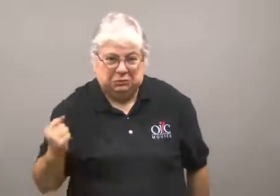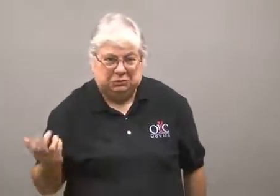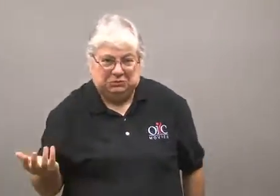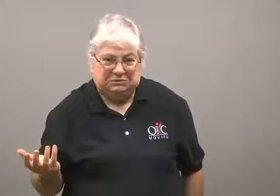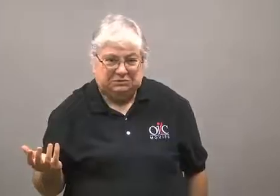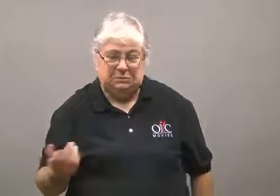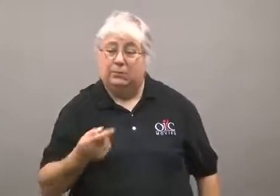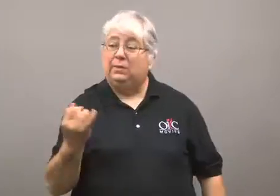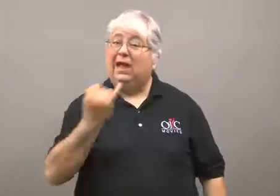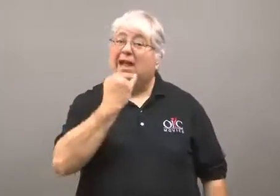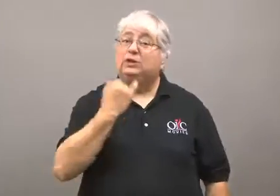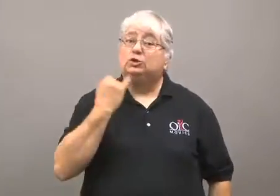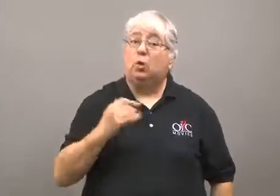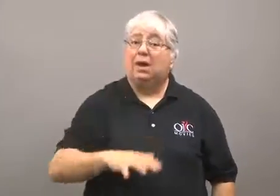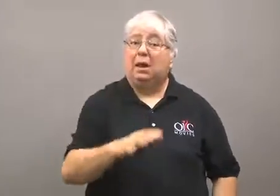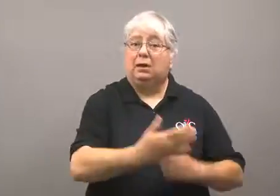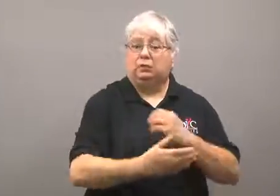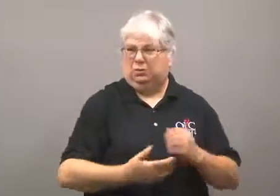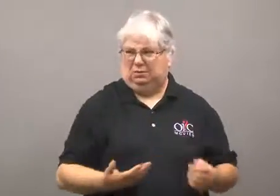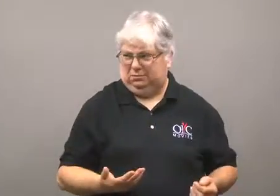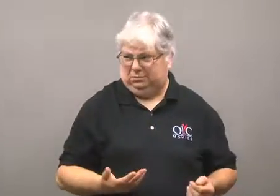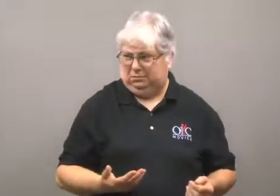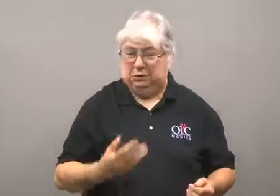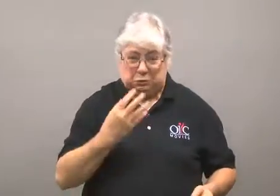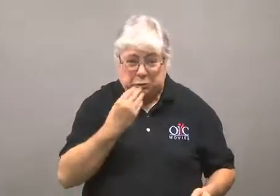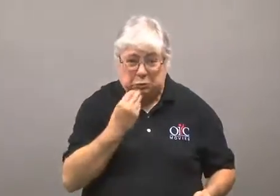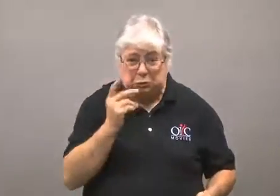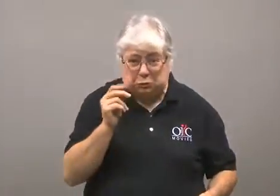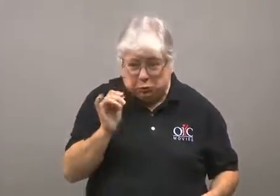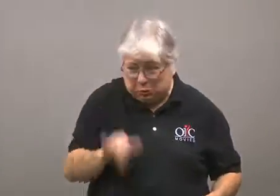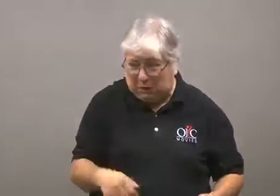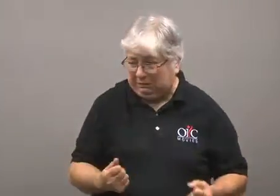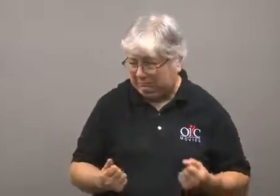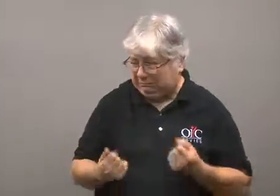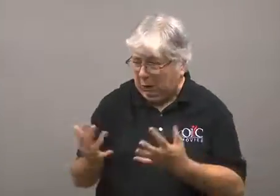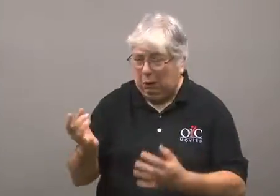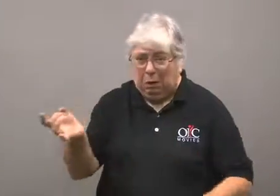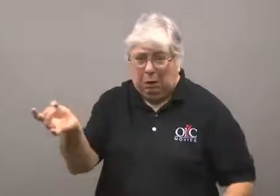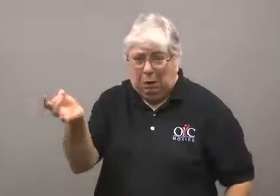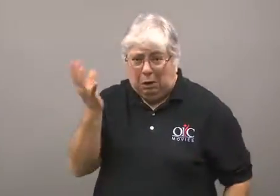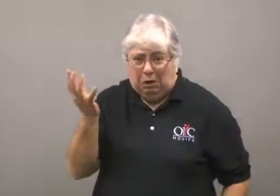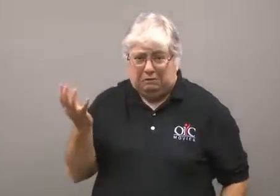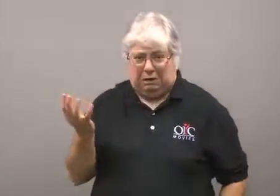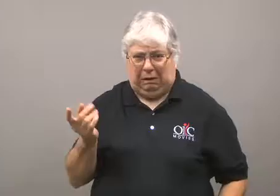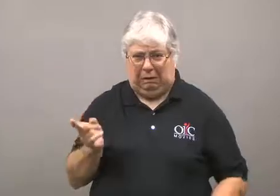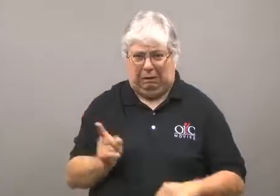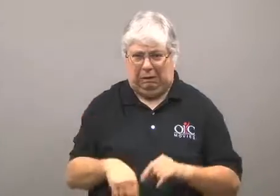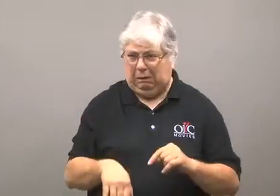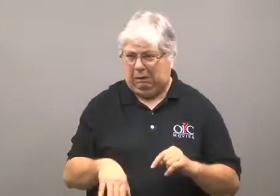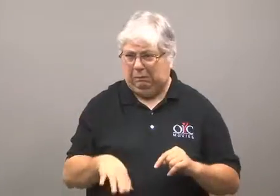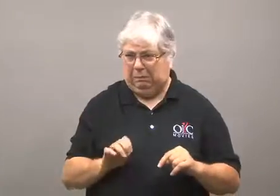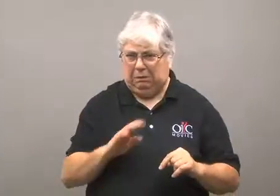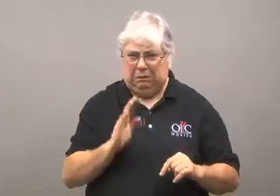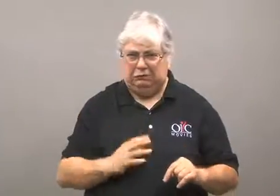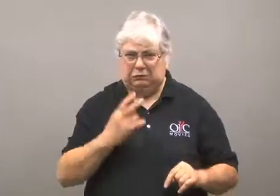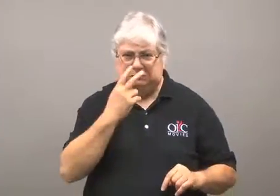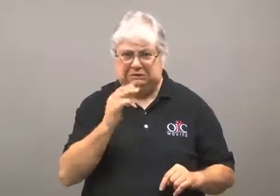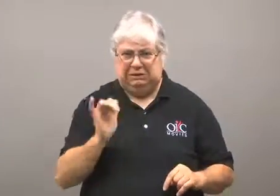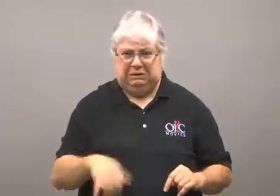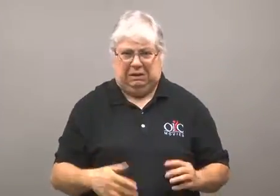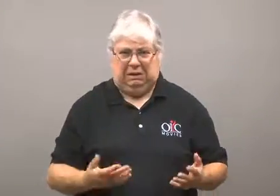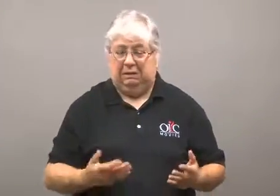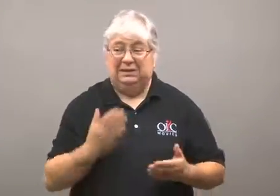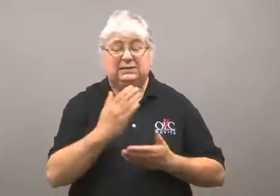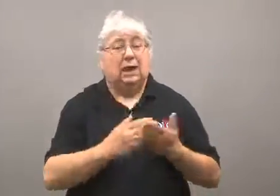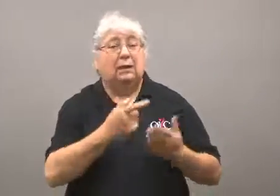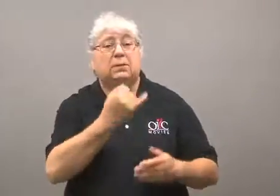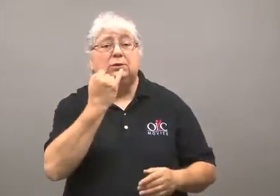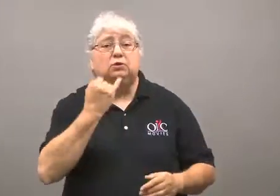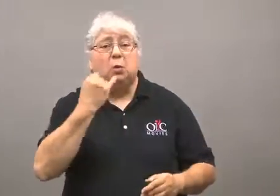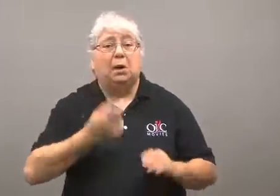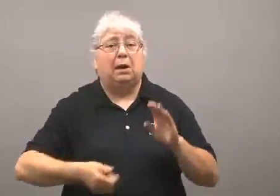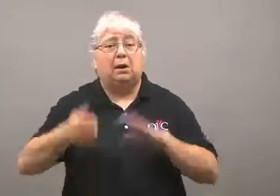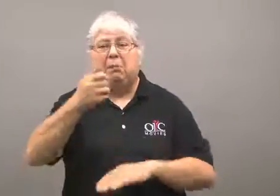Israel was in disbelief that Jews would commit such an atrocity.